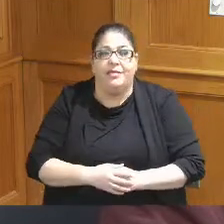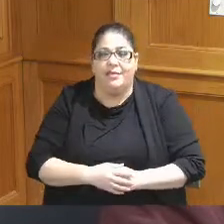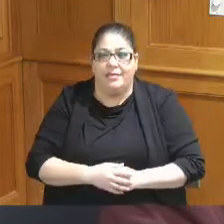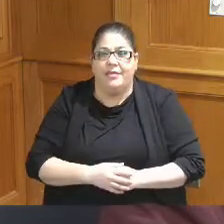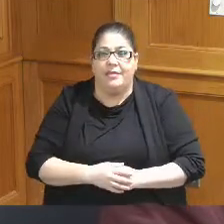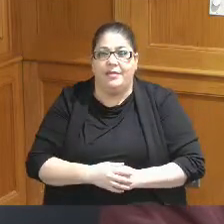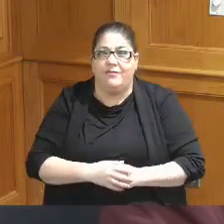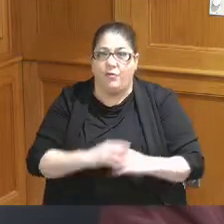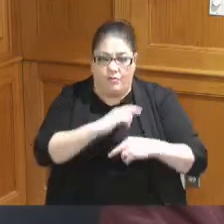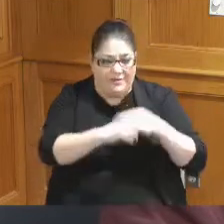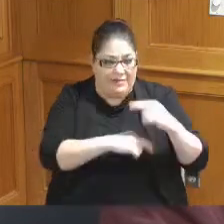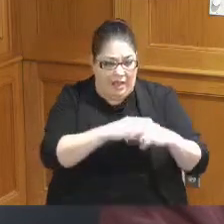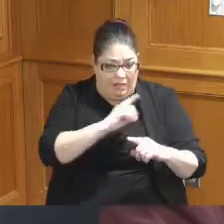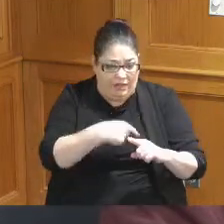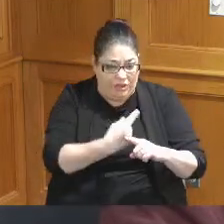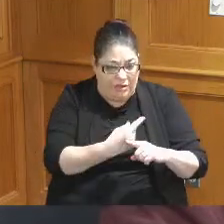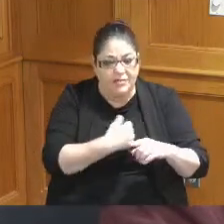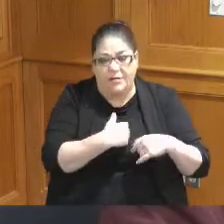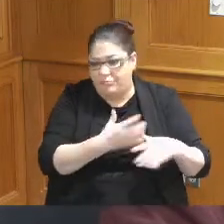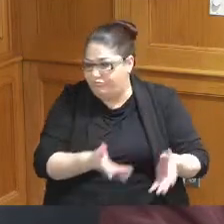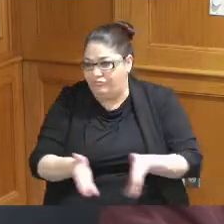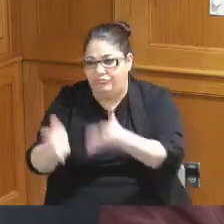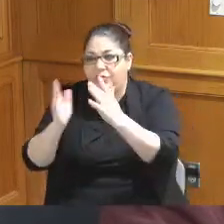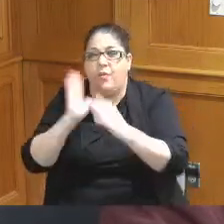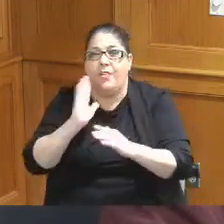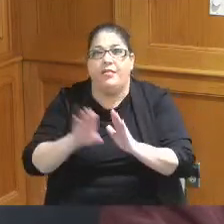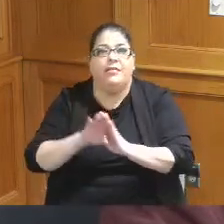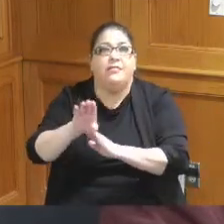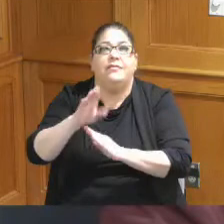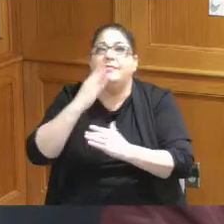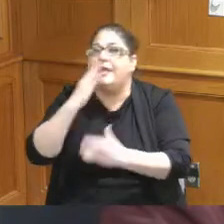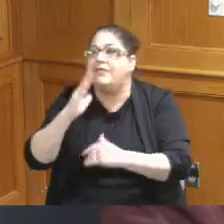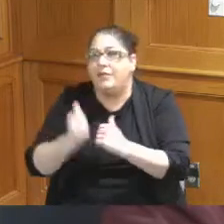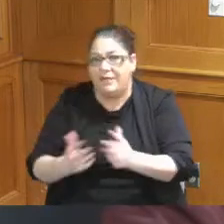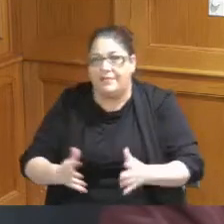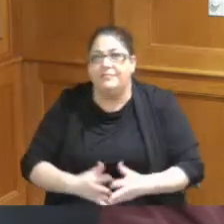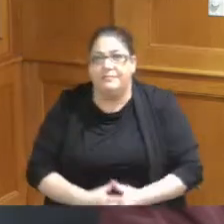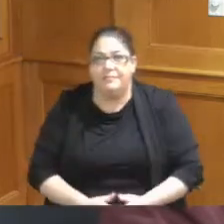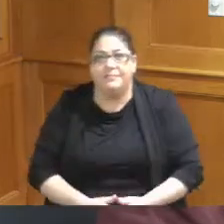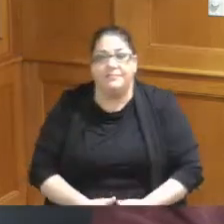this recycling here area so I thank you for all that you've done thank you that's all I have